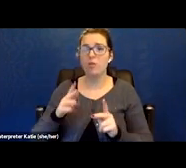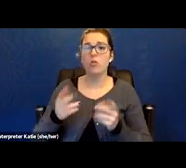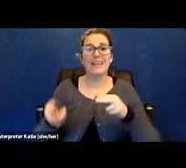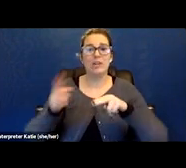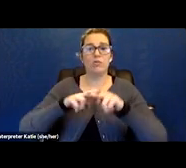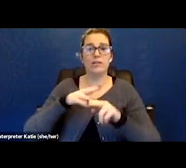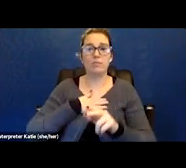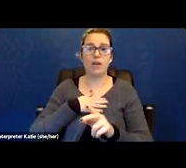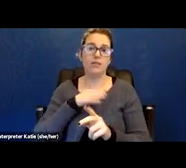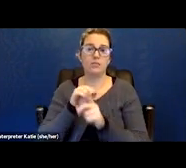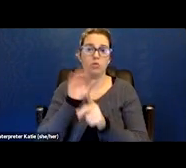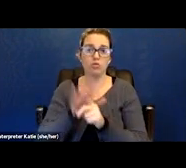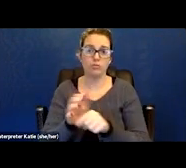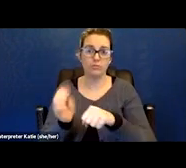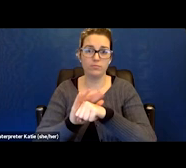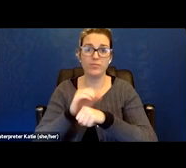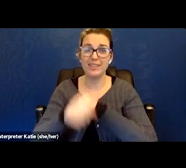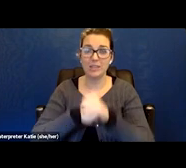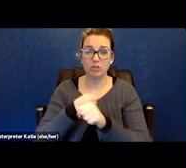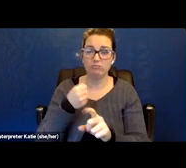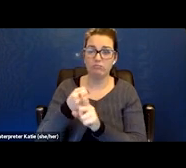I did come down with symptoms of COVID.